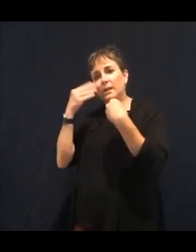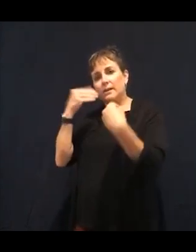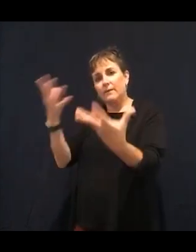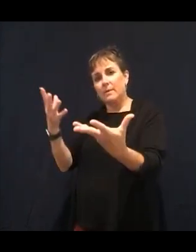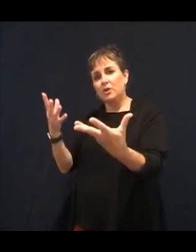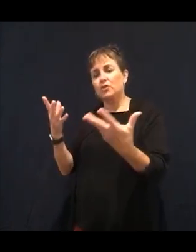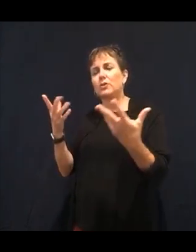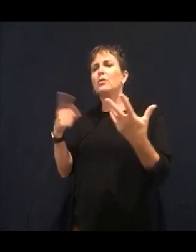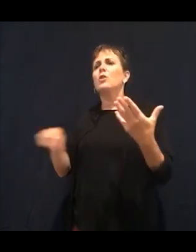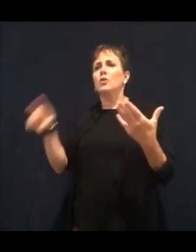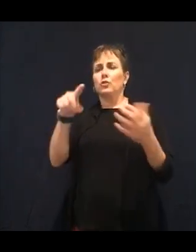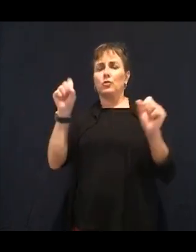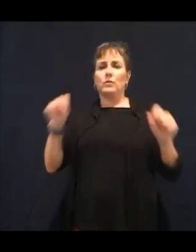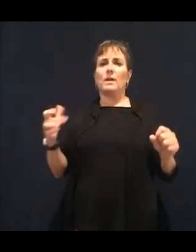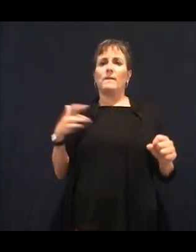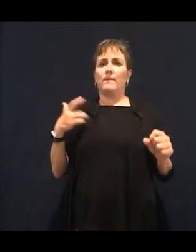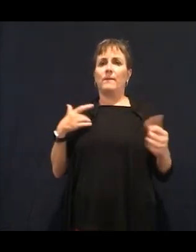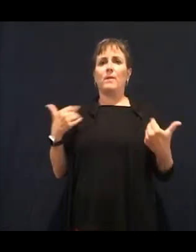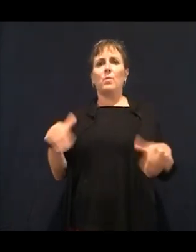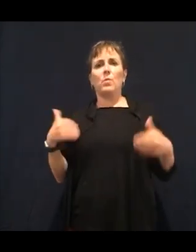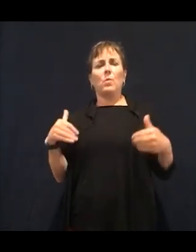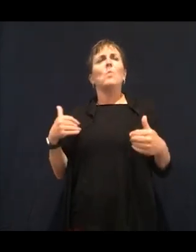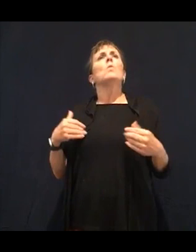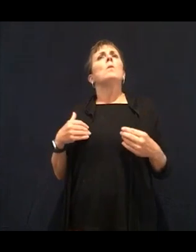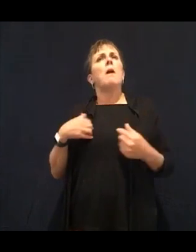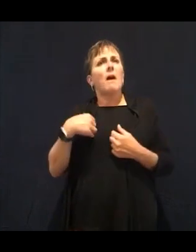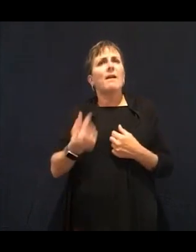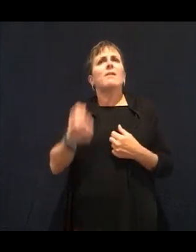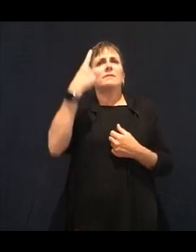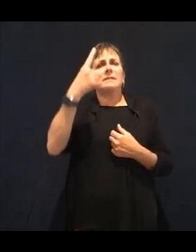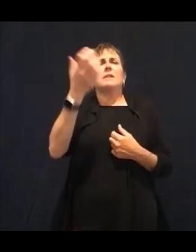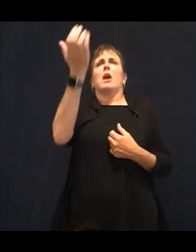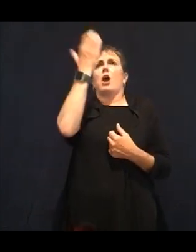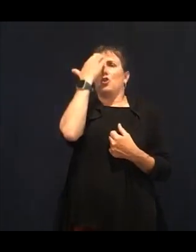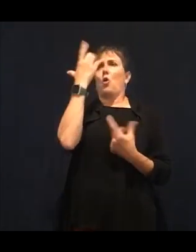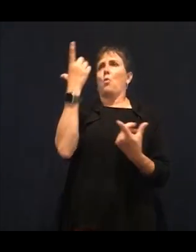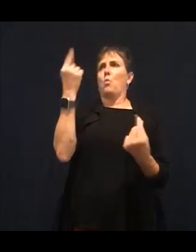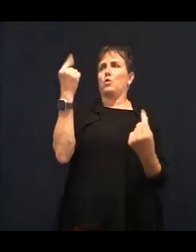We have a driving force of why we want to eat healthy